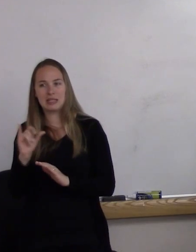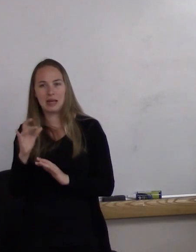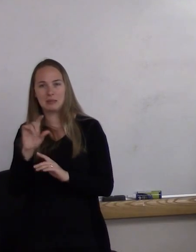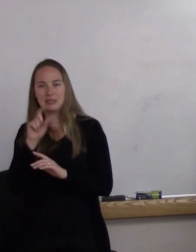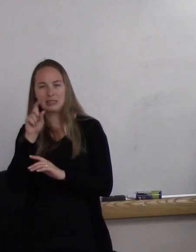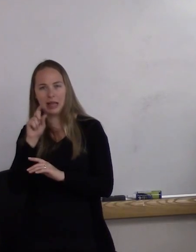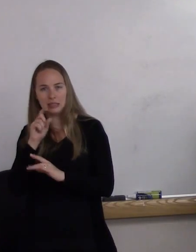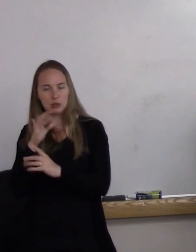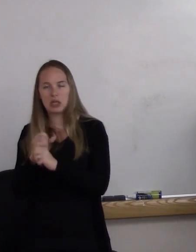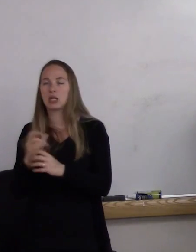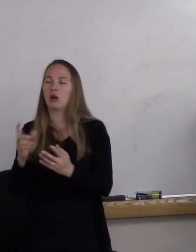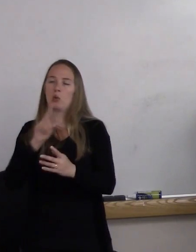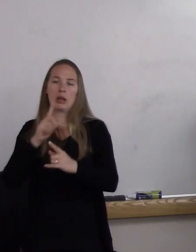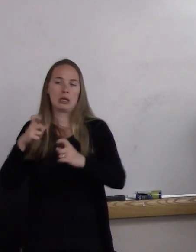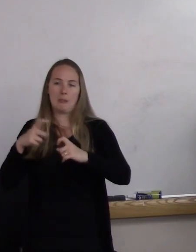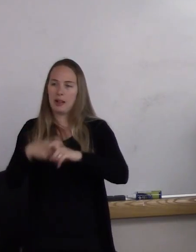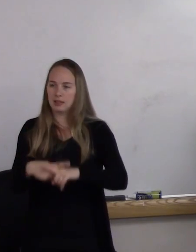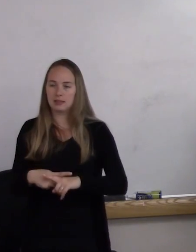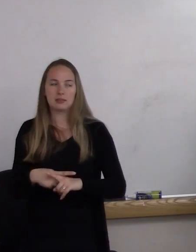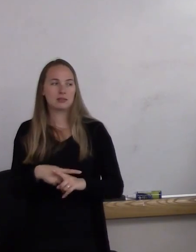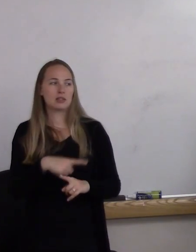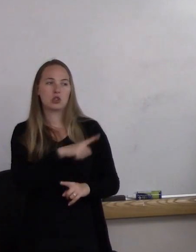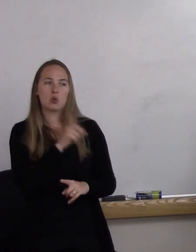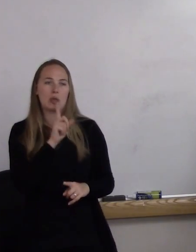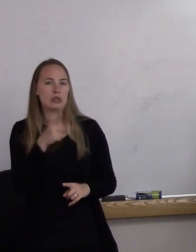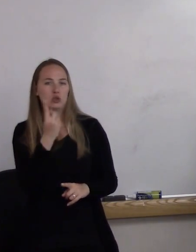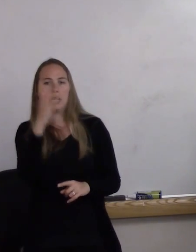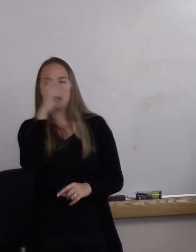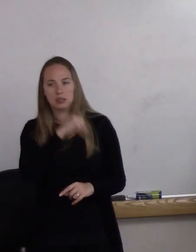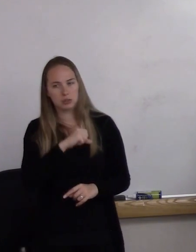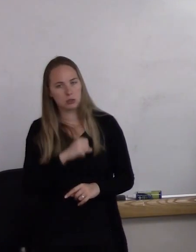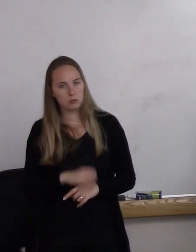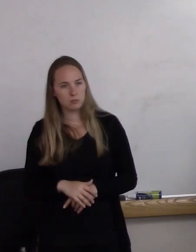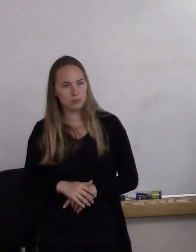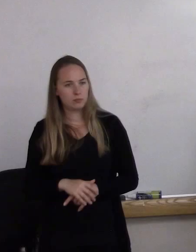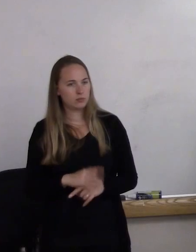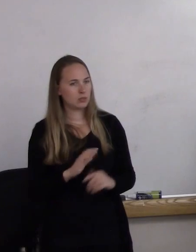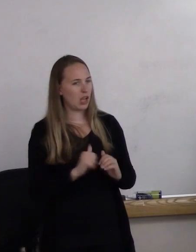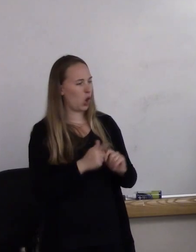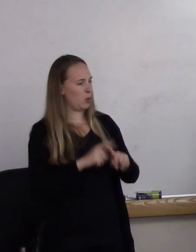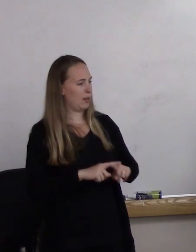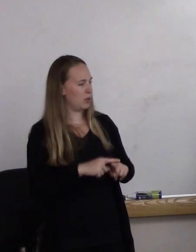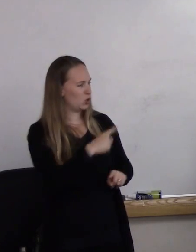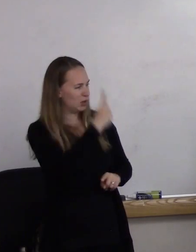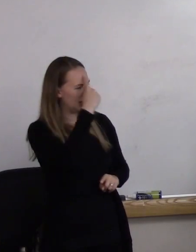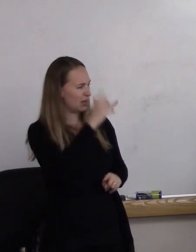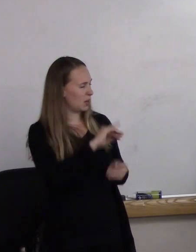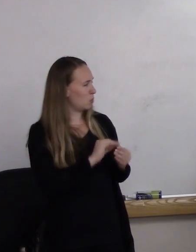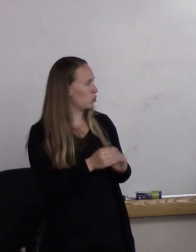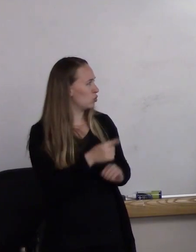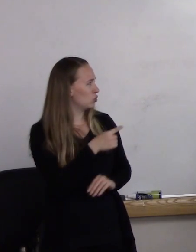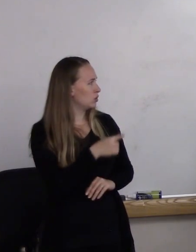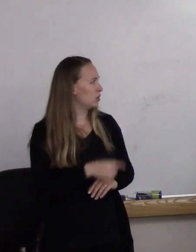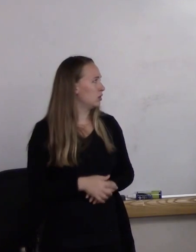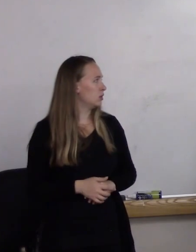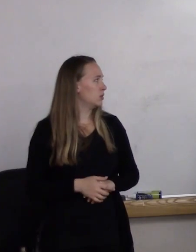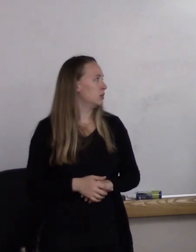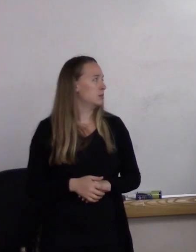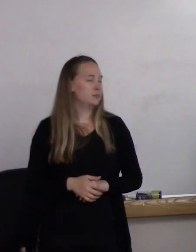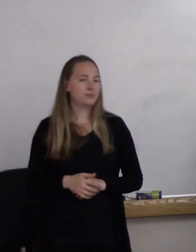So these are just really estimates. (woman) How reliable do you think that number is? So it's very difficult.